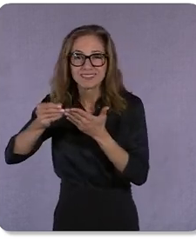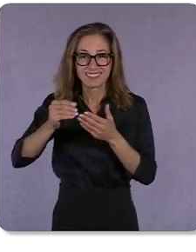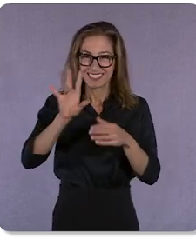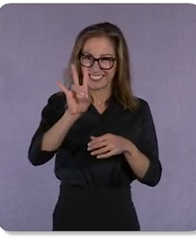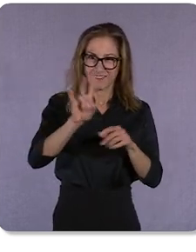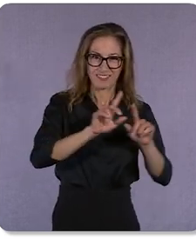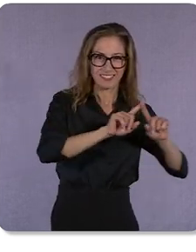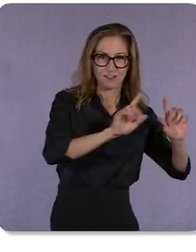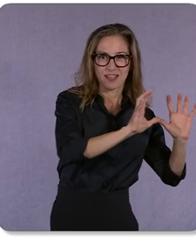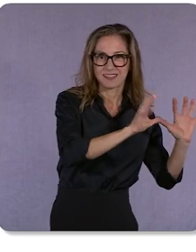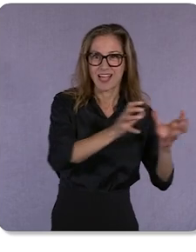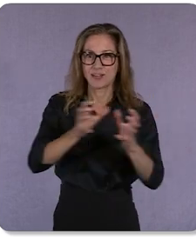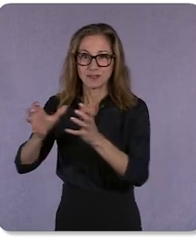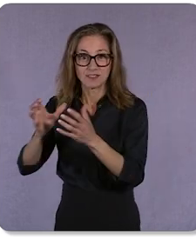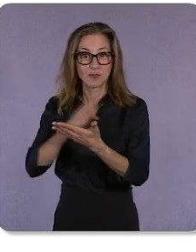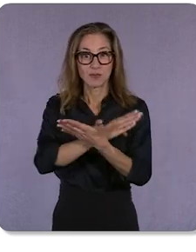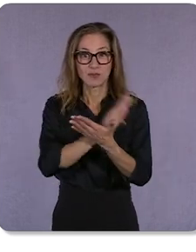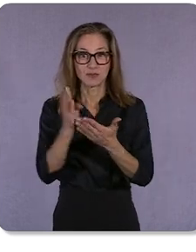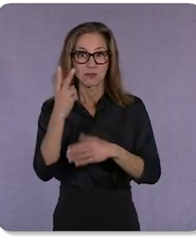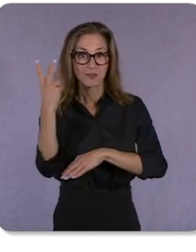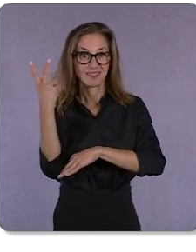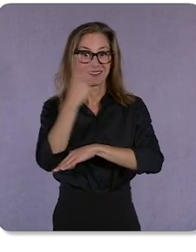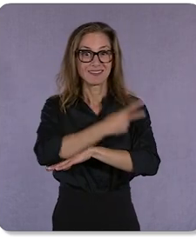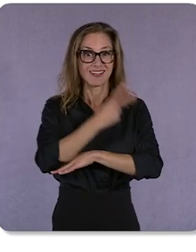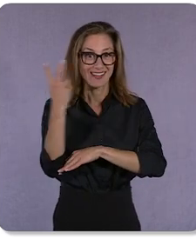in just a 2 day period. We see this on Google.